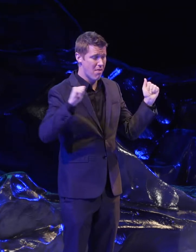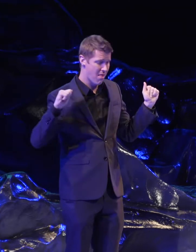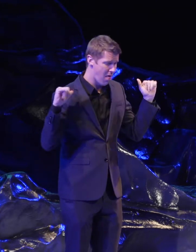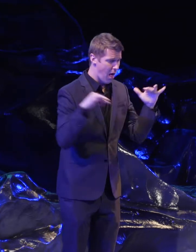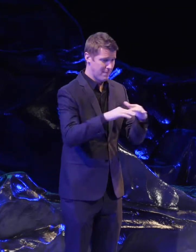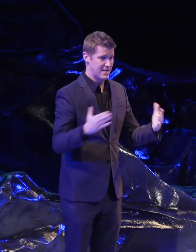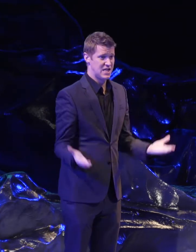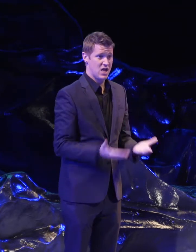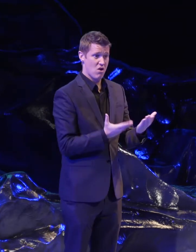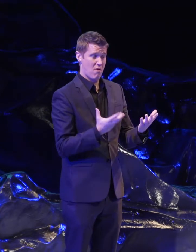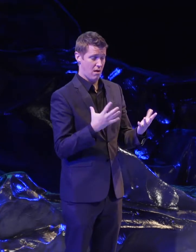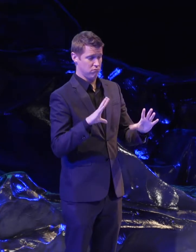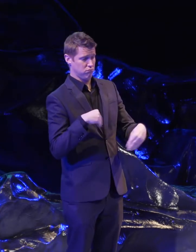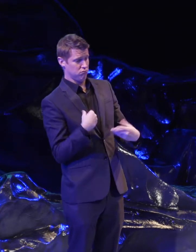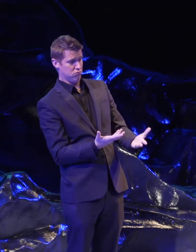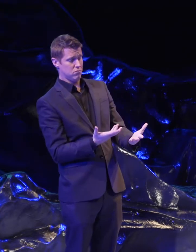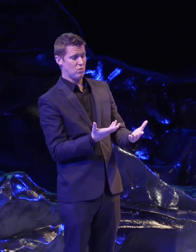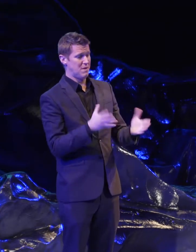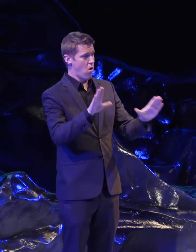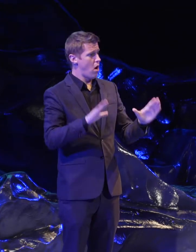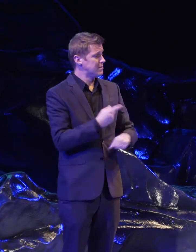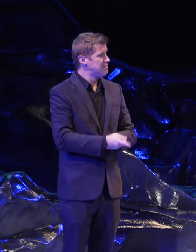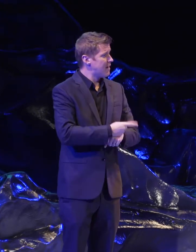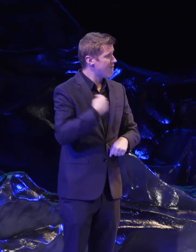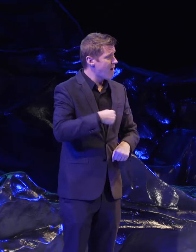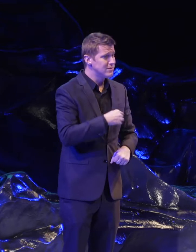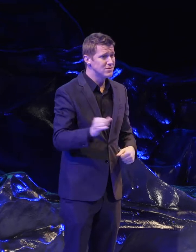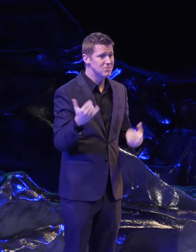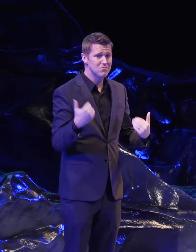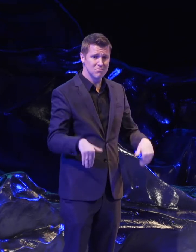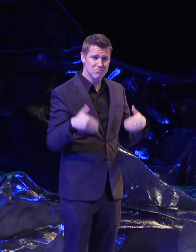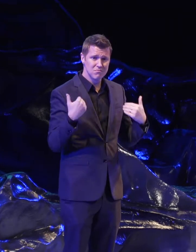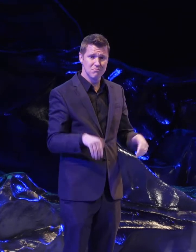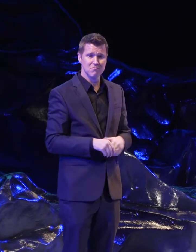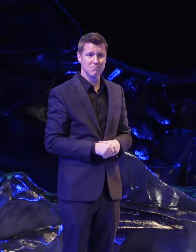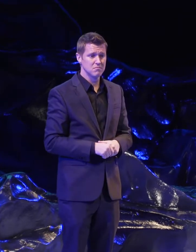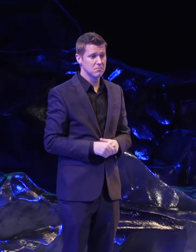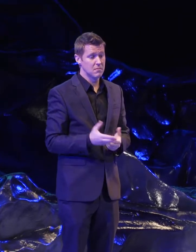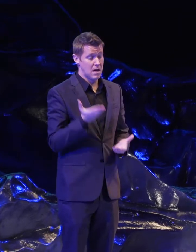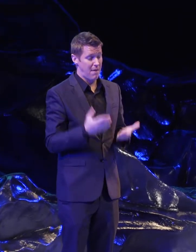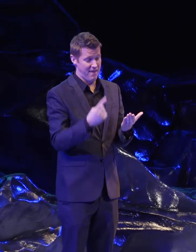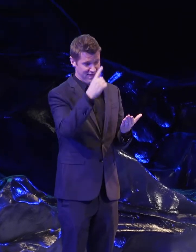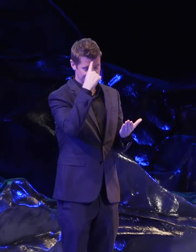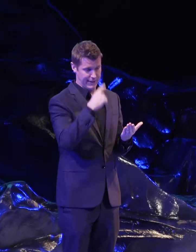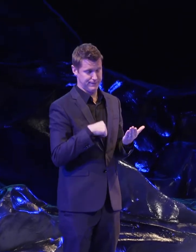and for contributing to what's been a really awesome day for us as well. You might think it's cheesy, but as you can tell,